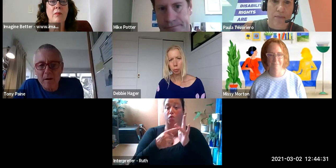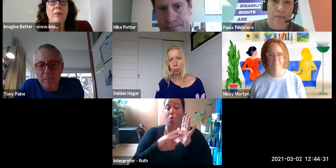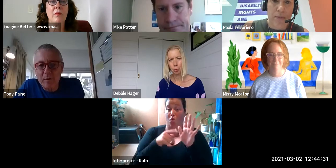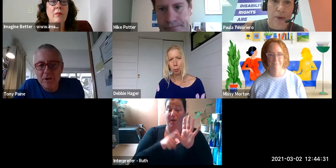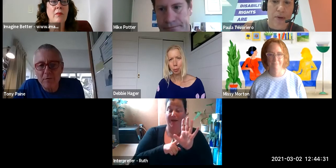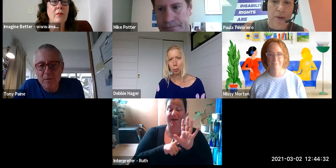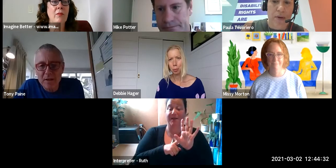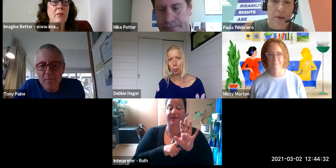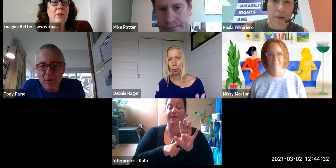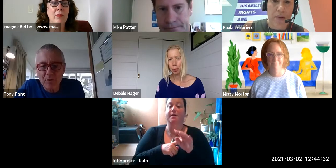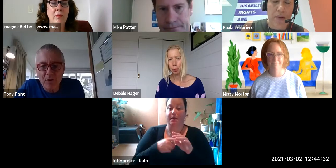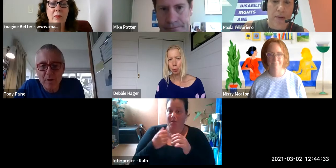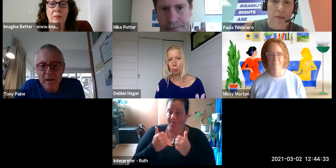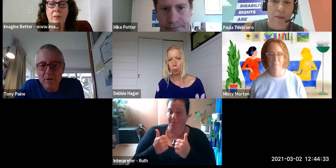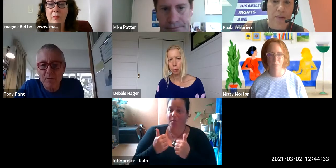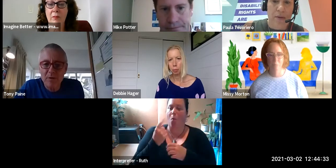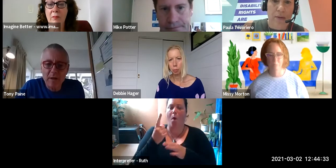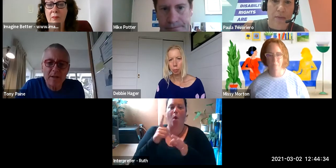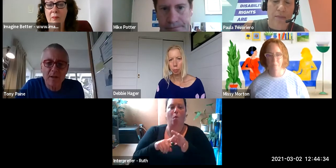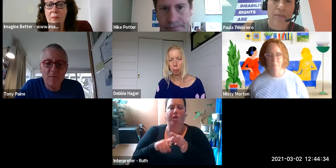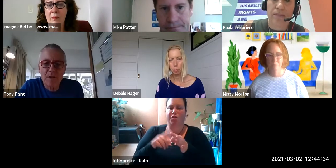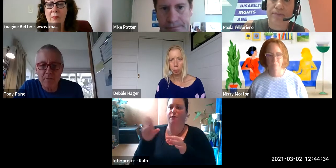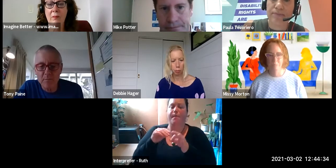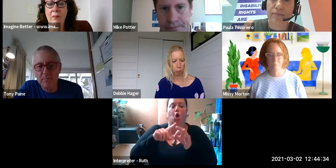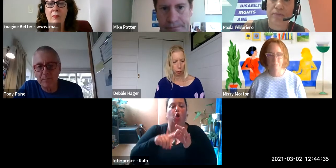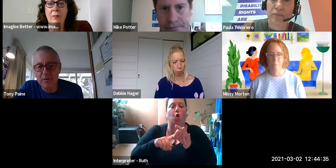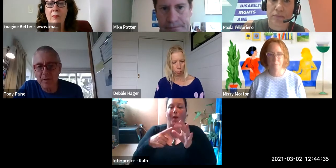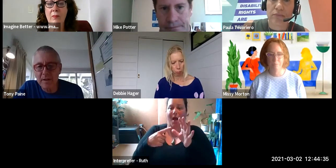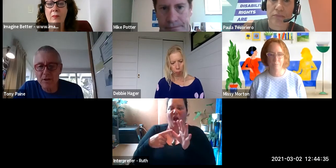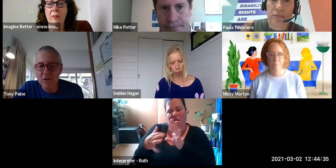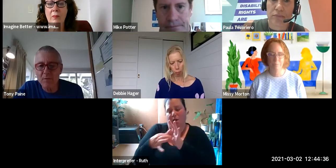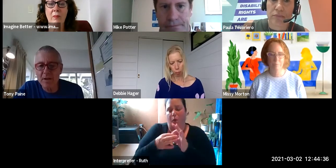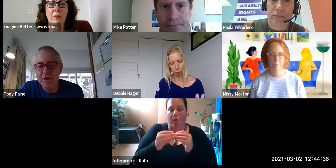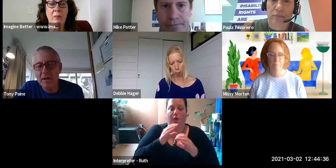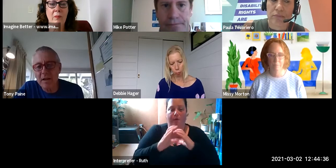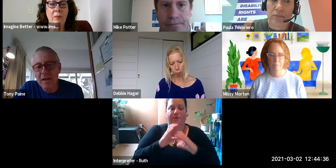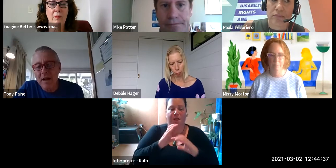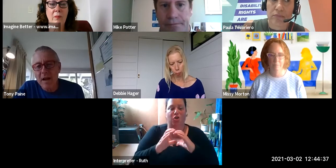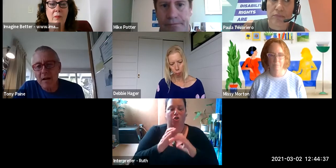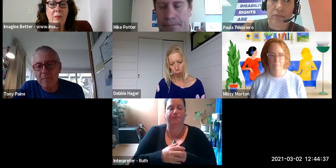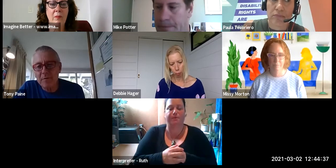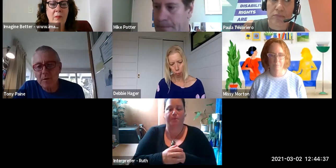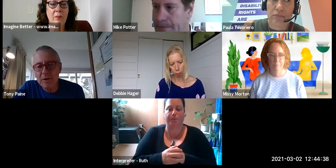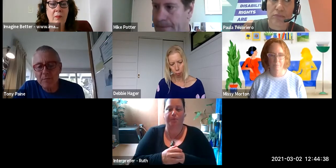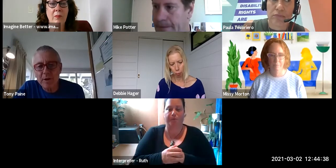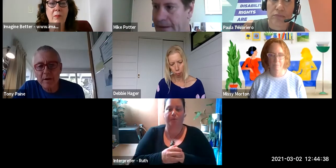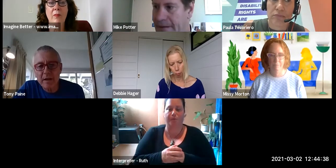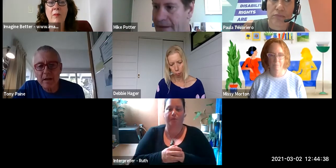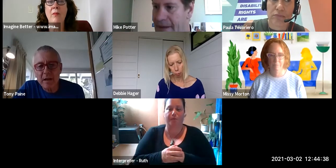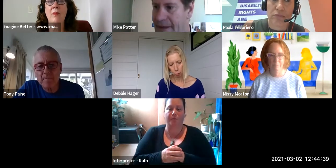them understand their situation. I have in my mind a young man I know - he's 26 who lives on the autism spectrum with his brother and his mother and he just doesn't have a voice. And yet when I spend time in this company I learn what he really needs and I have the privilege of being able to speak so it enables me to have a voice within that. And for you in education Missy and Debbie, for you to carry those voices with you, that's going to help us to have true change. I think that's a really important thing to be able to carry forward, is just that: that